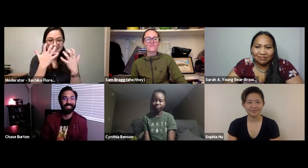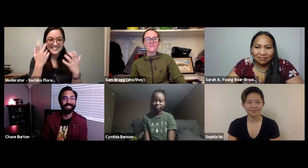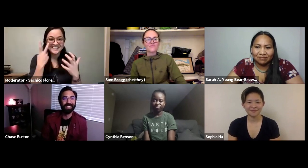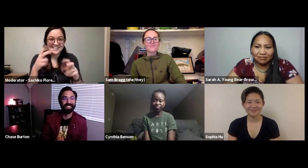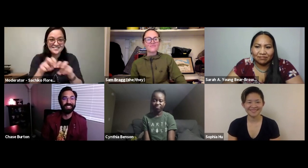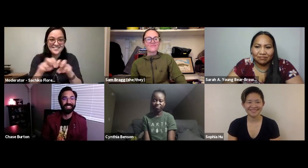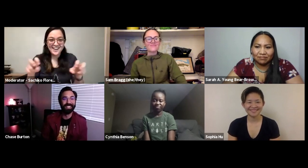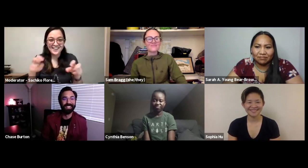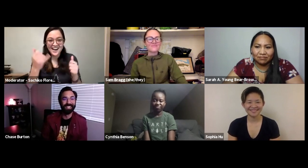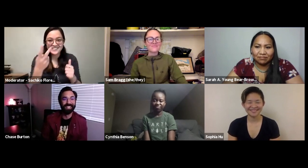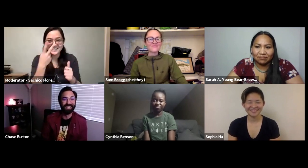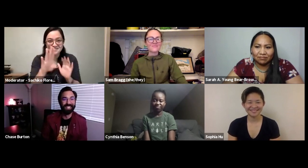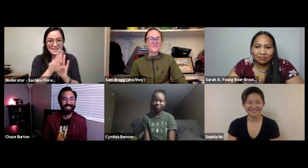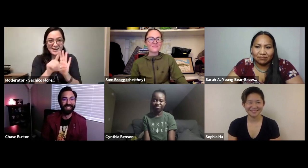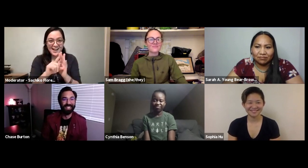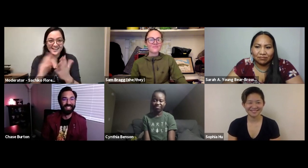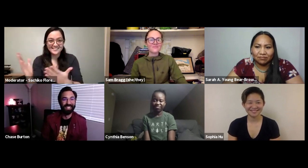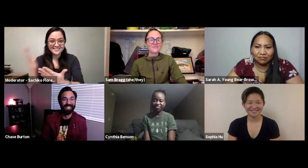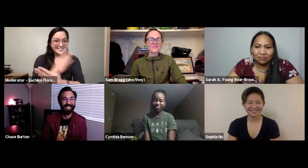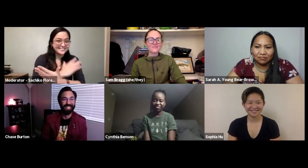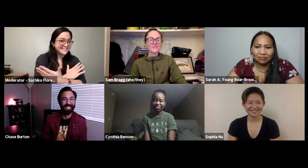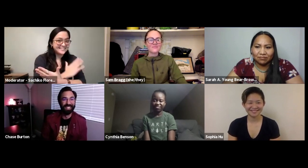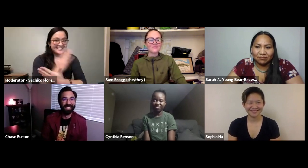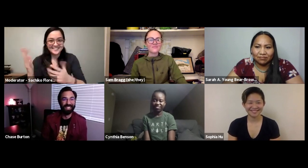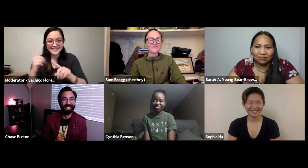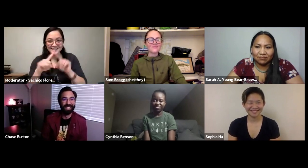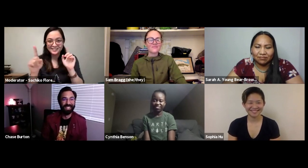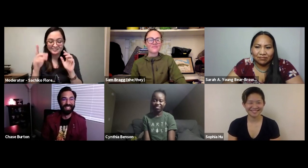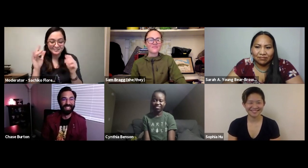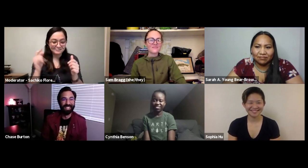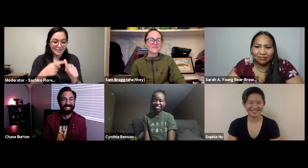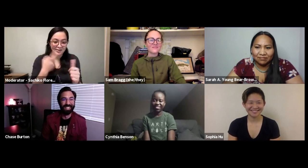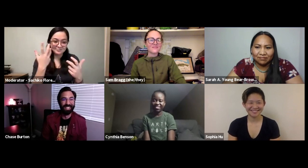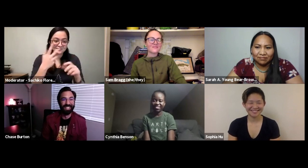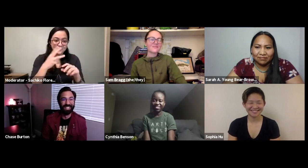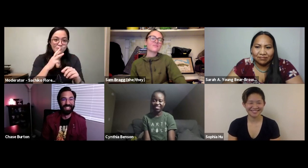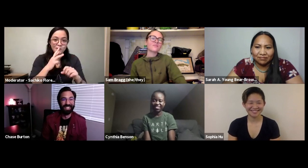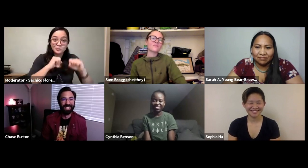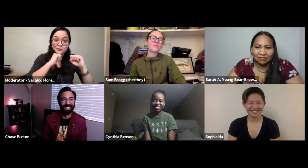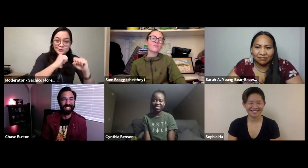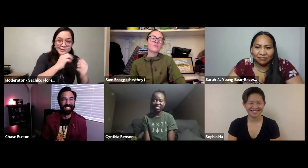Wow amazing! Panelists I'm really excited to hear about all these different